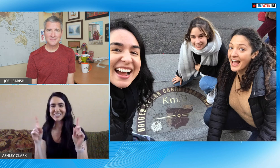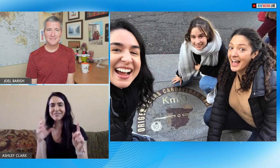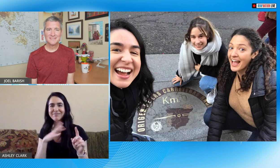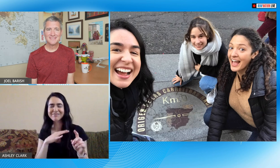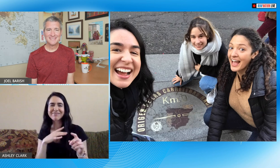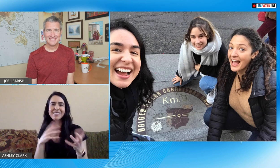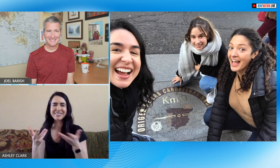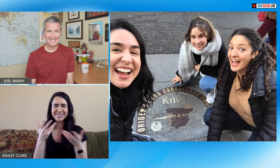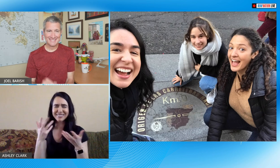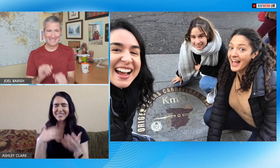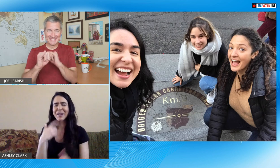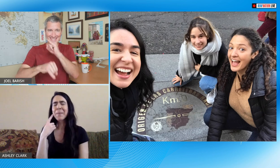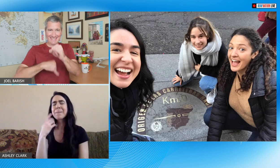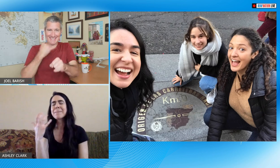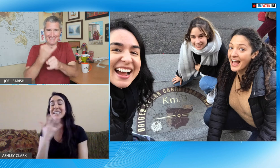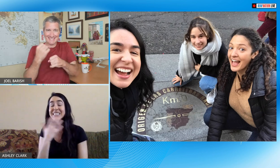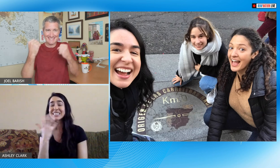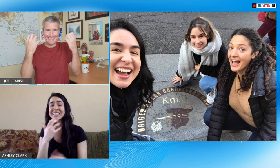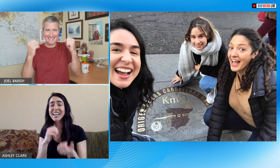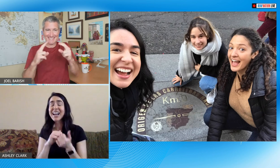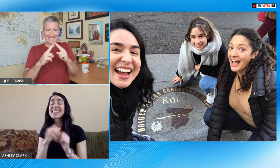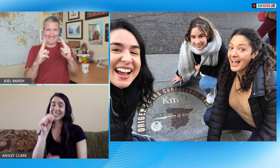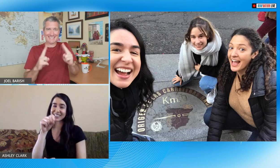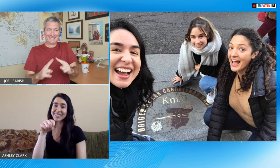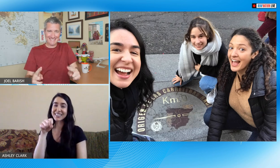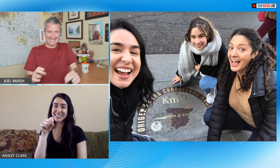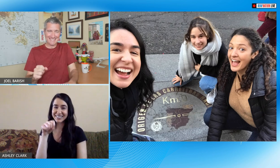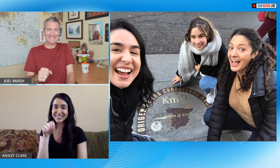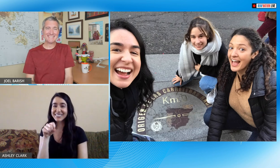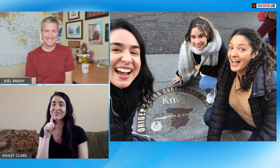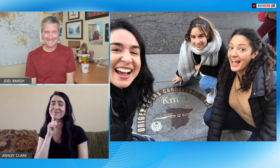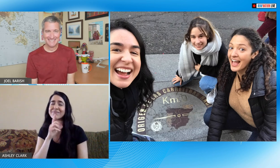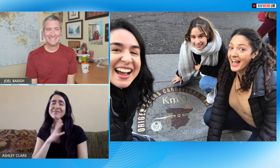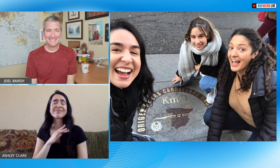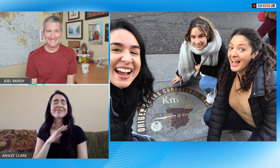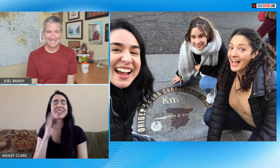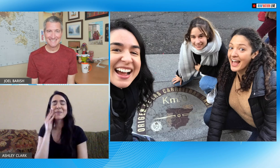the Deaf guy used international sign language yes international